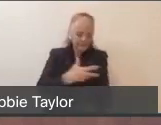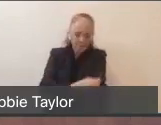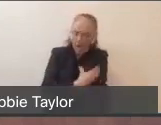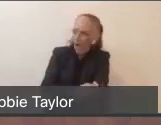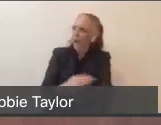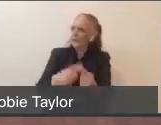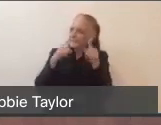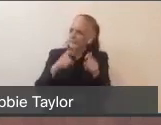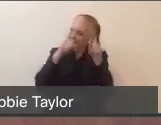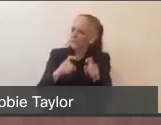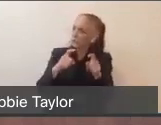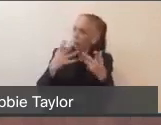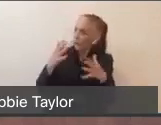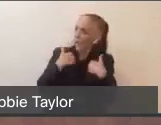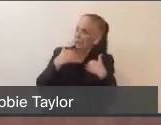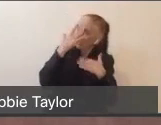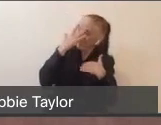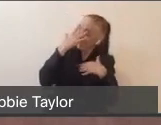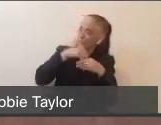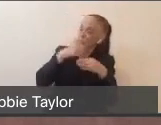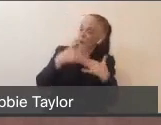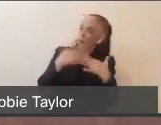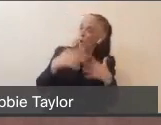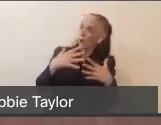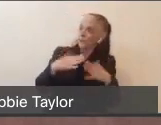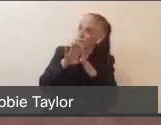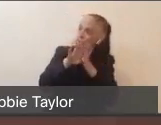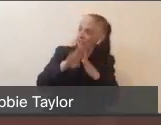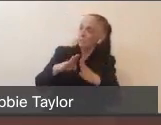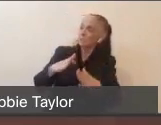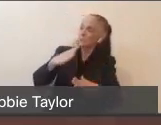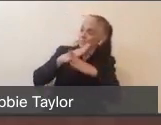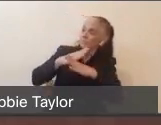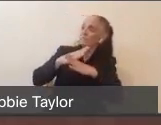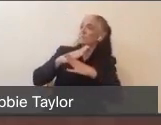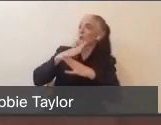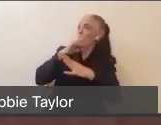and what role will that play in our COVID-19 surveillance efforts? (Lisa, offscreen) Antibody testing shows us